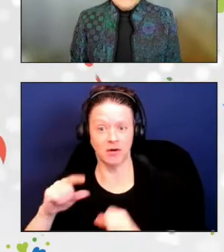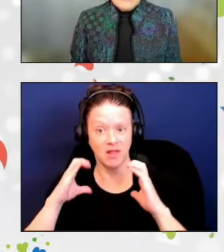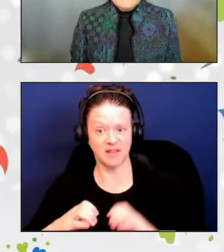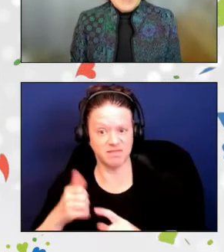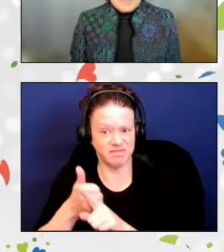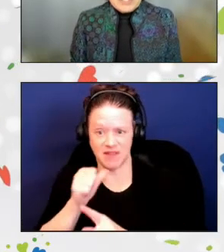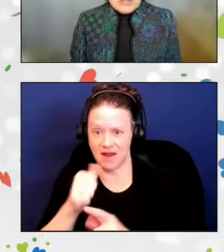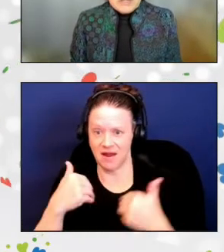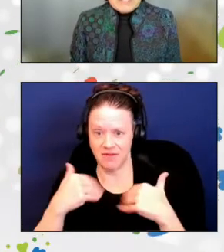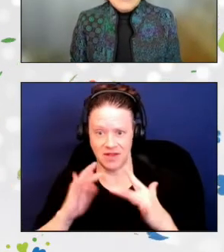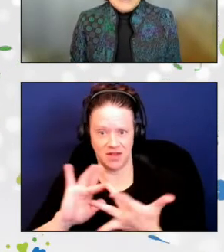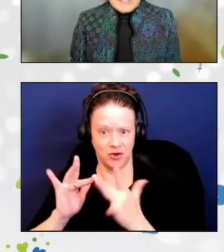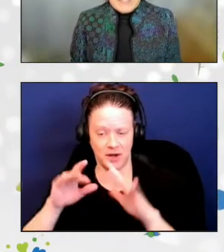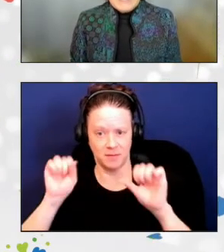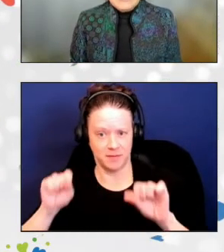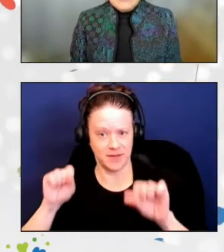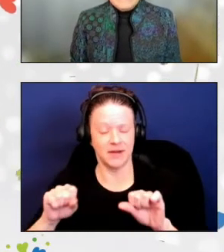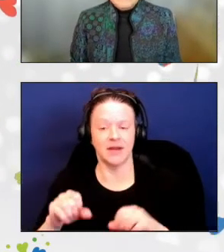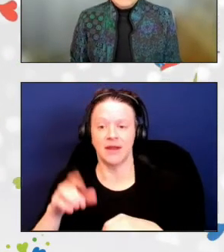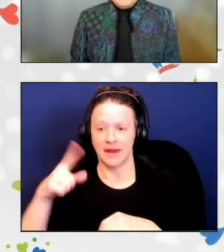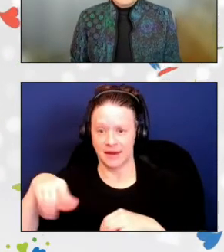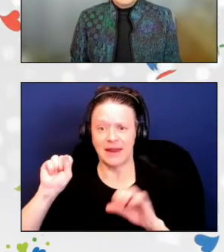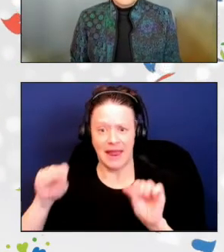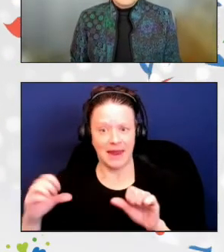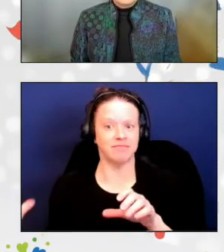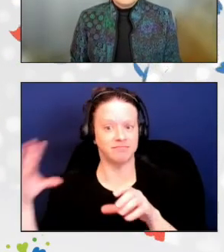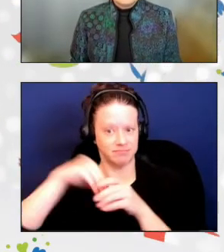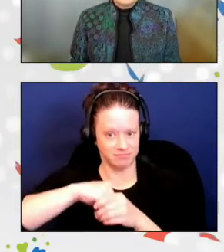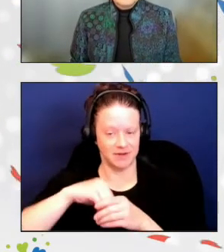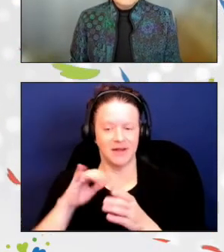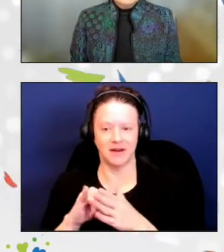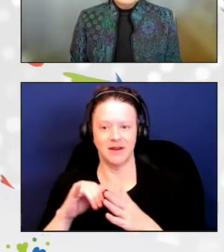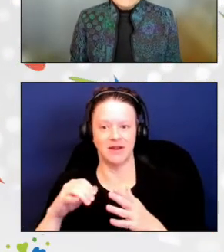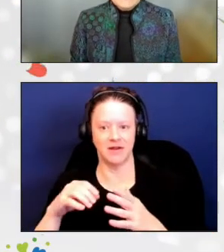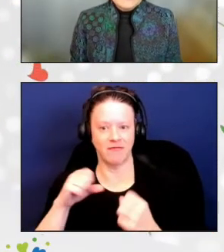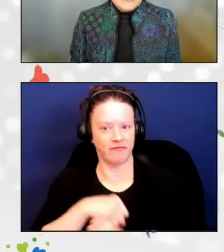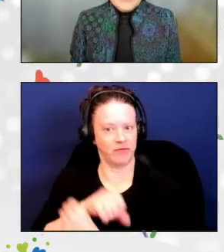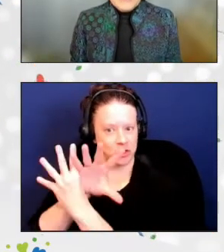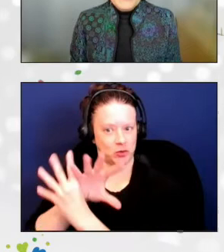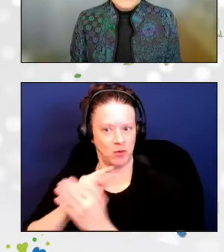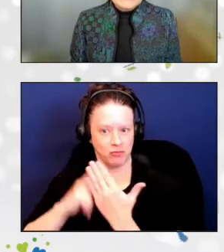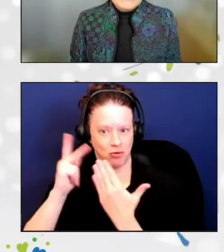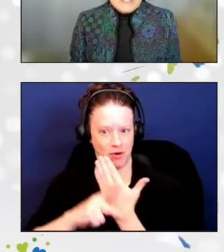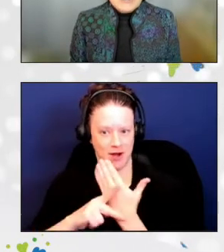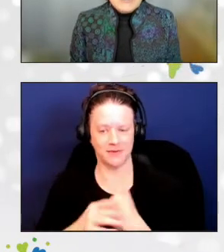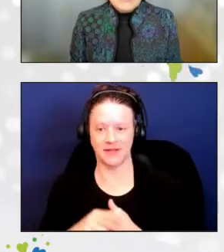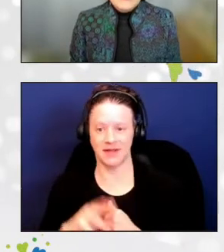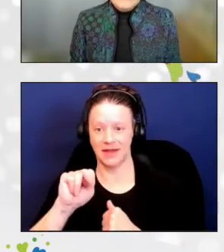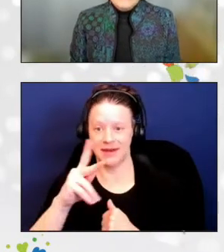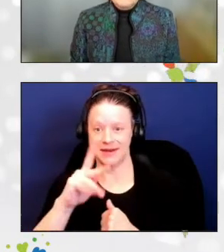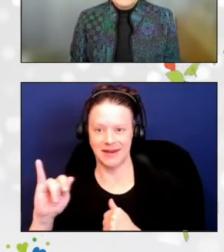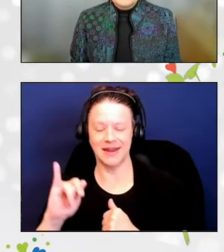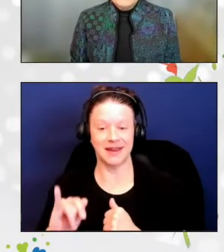had the opportunity to engage in virtual programs. Nikki is known for her contagious enthusiasm